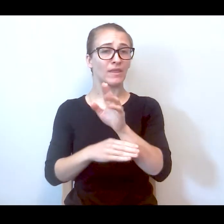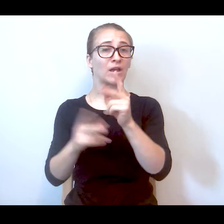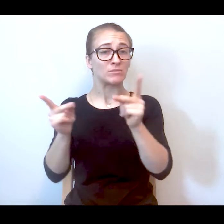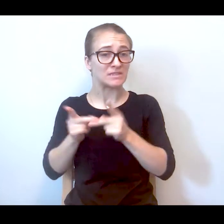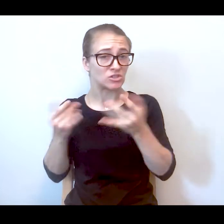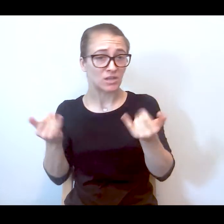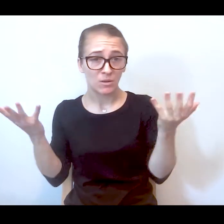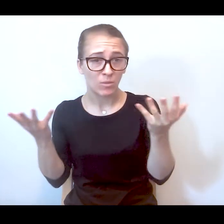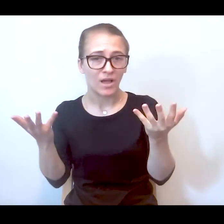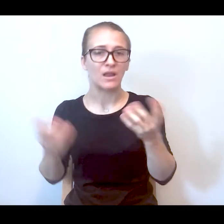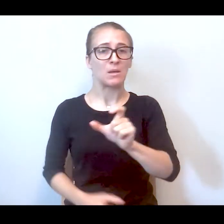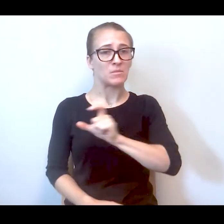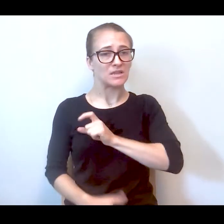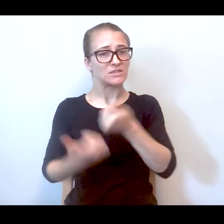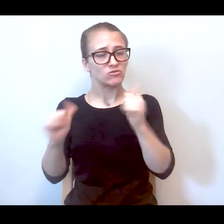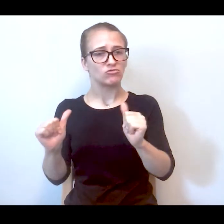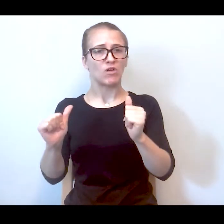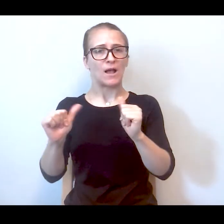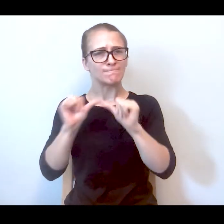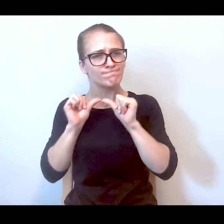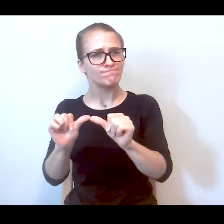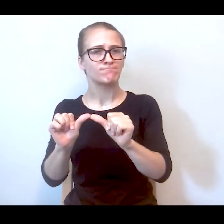position on today's topic is the police who are